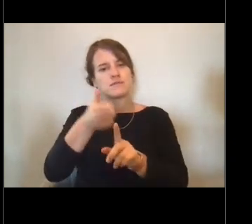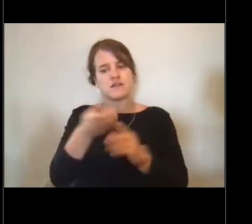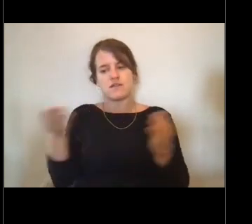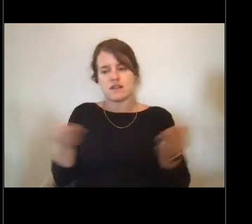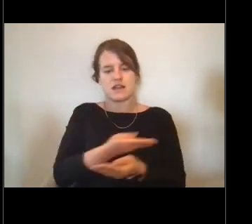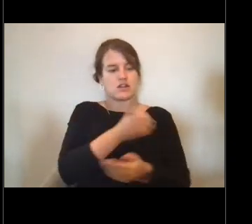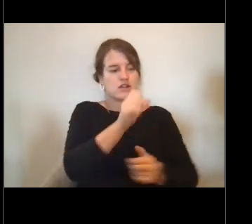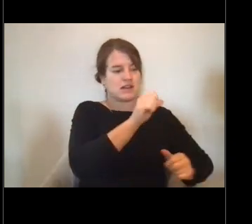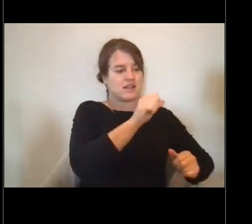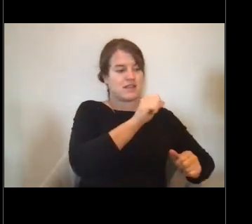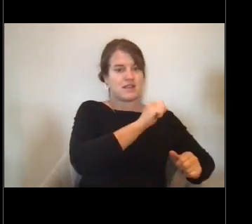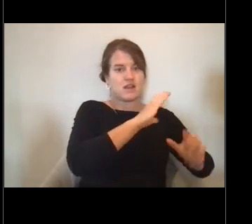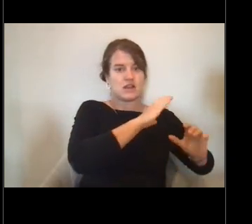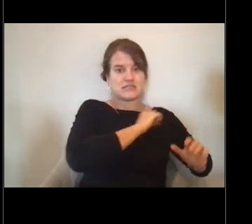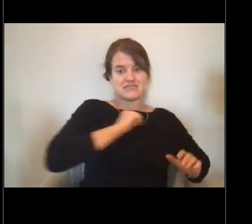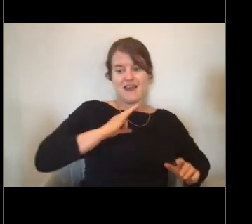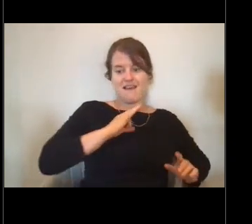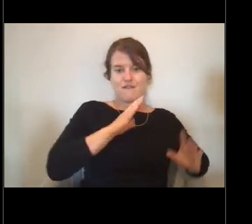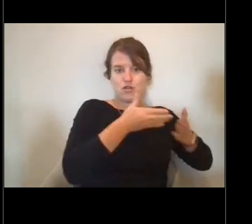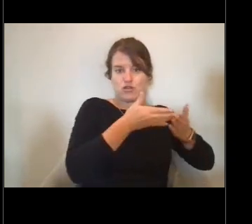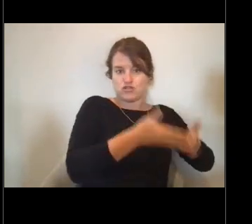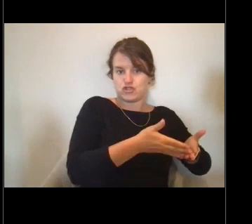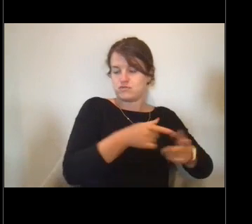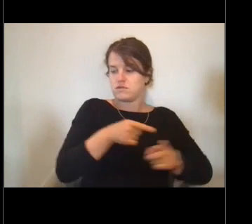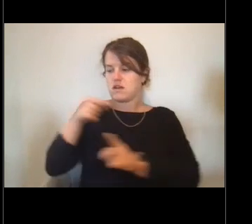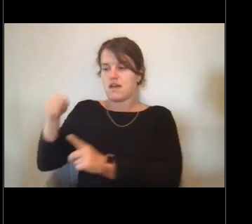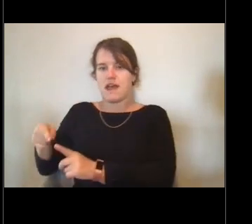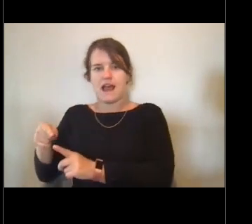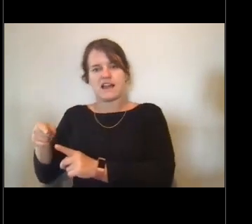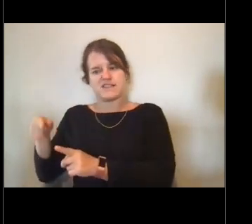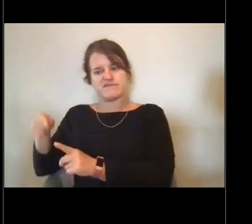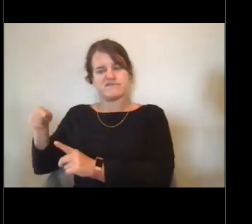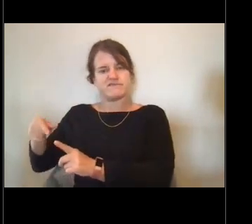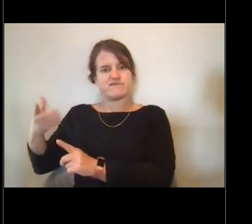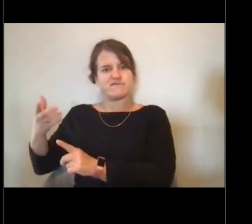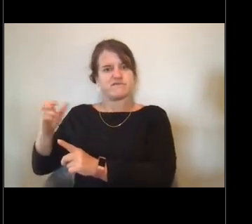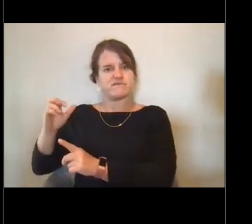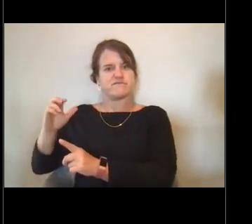He wanted to know what is a liaison? What does that mean? Oh, sure.